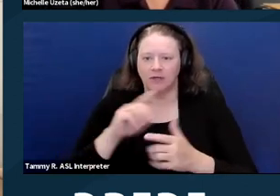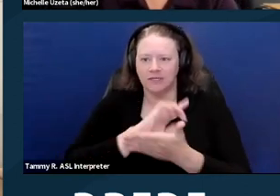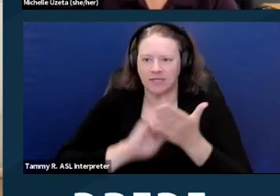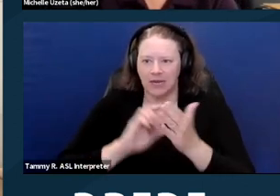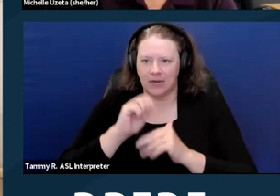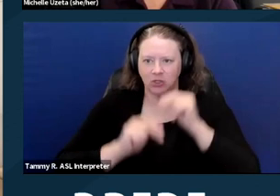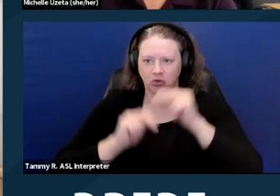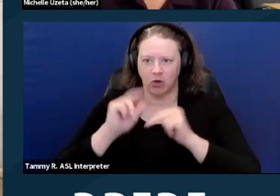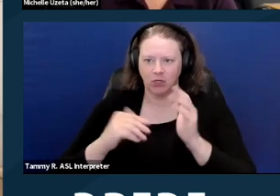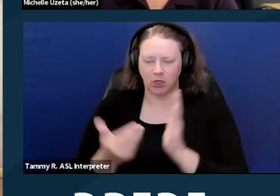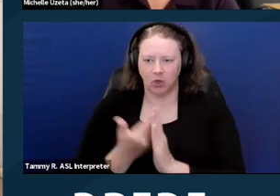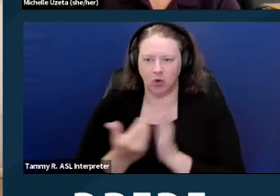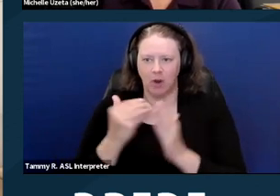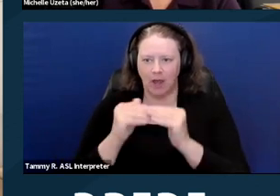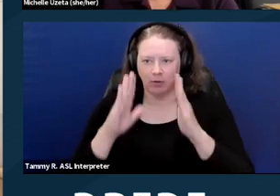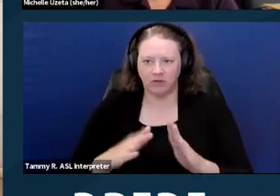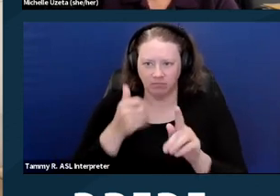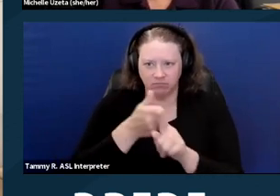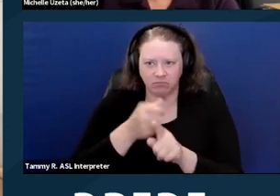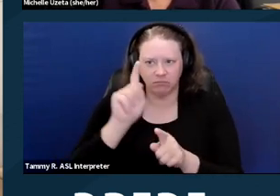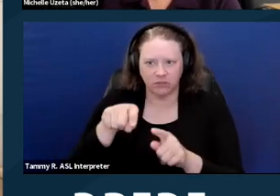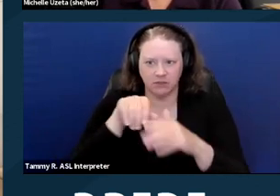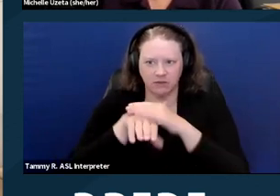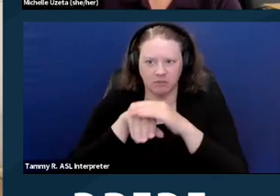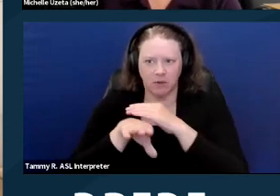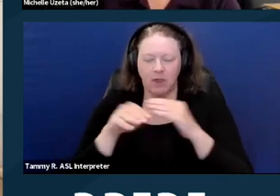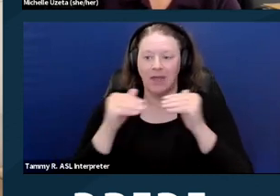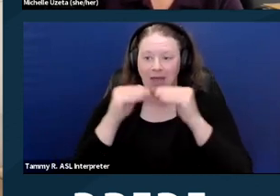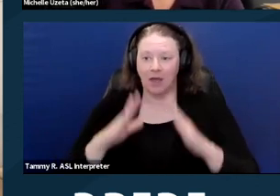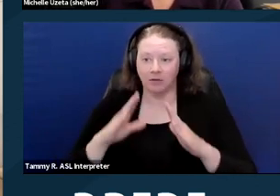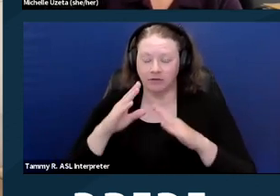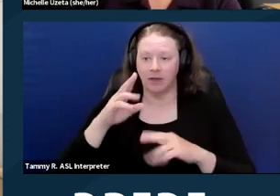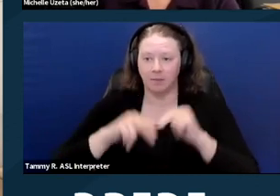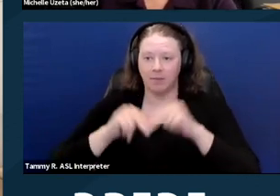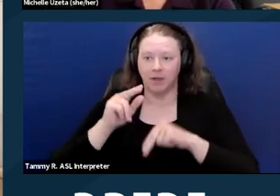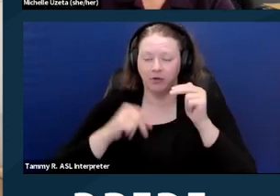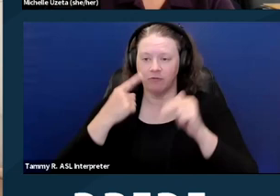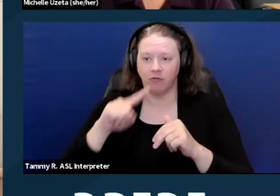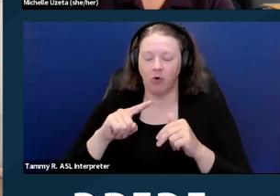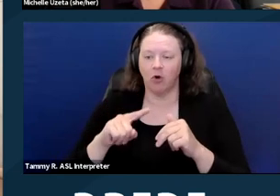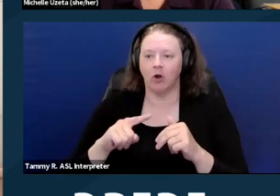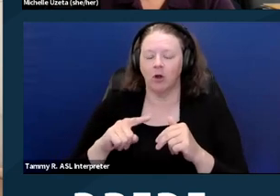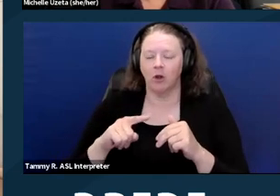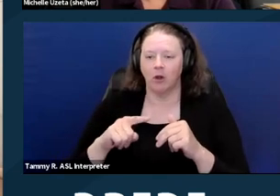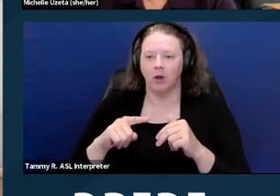in a way that is accessible. Housing built for first occupancy after March 1991